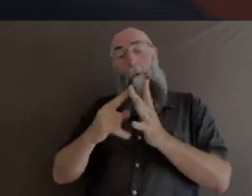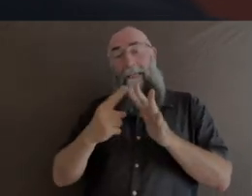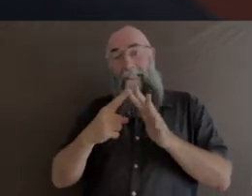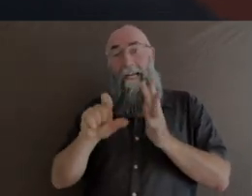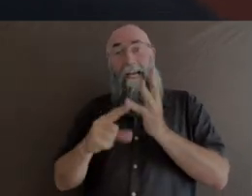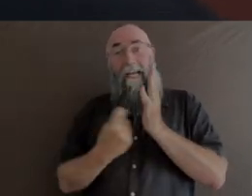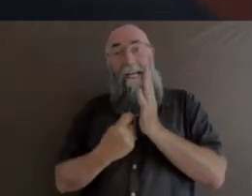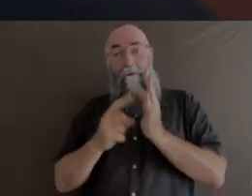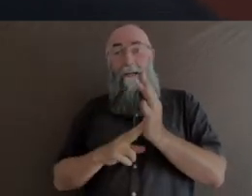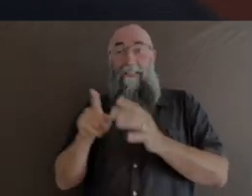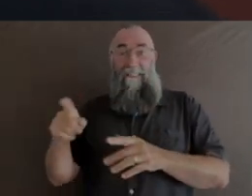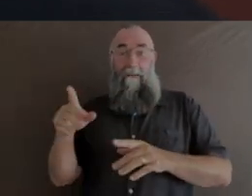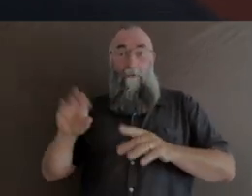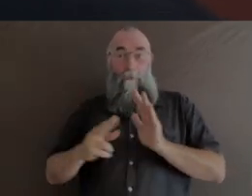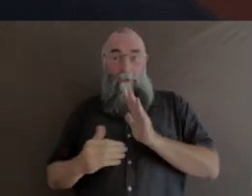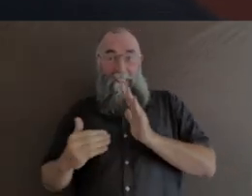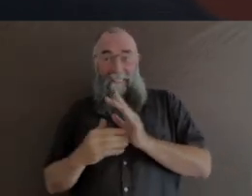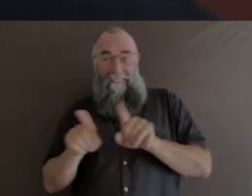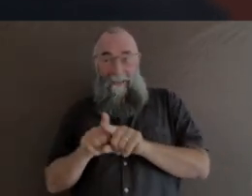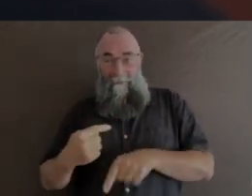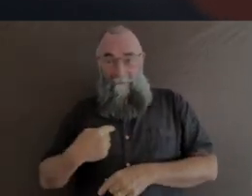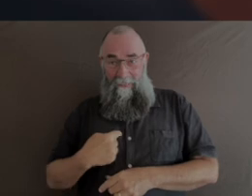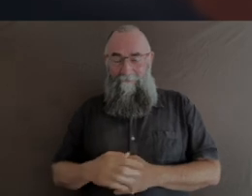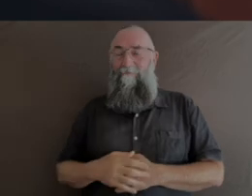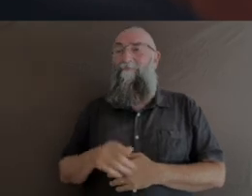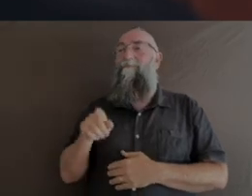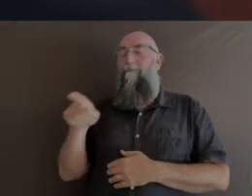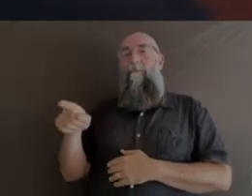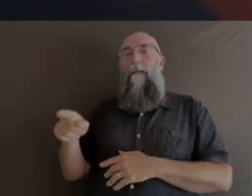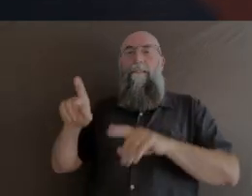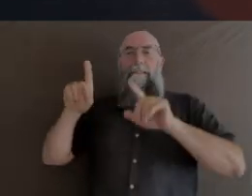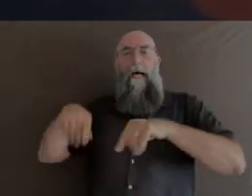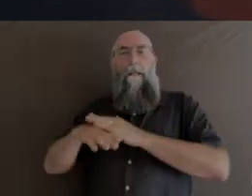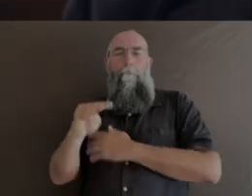and she was not coming from a narrative filmmaking perspective, she was very much visual art.